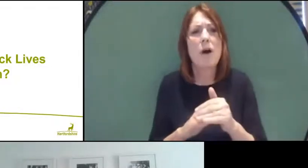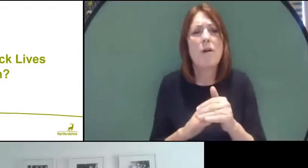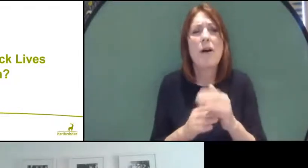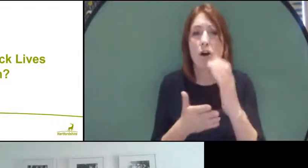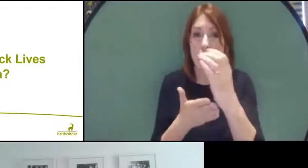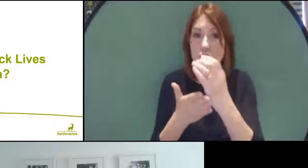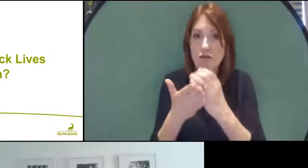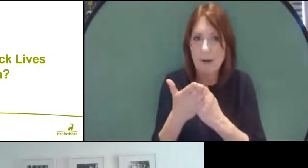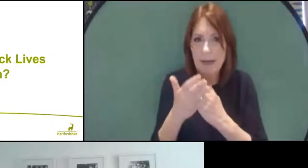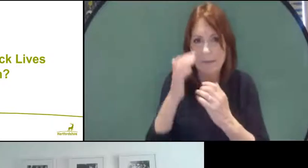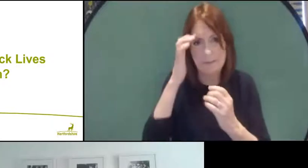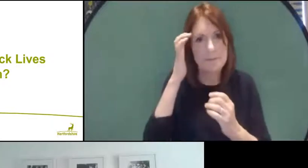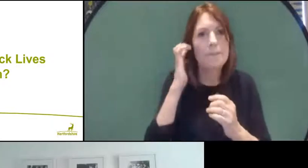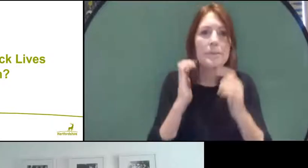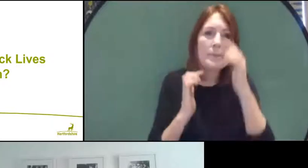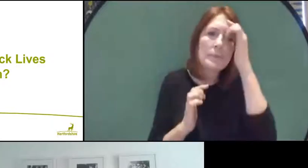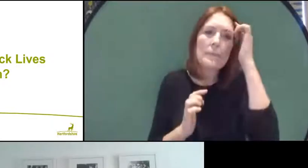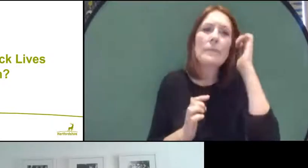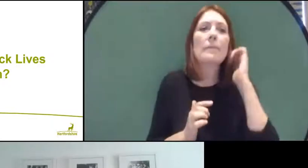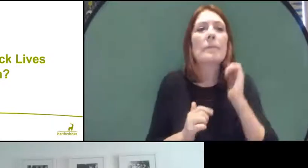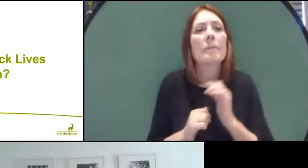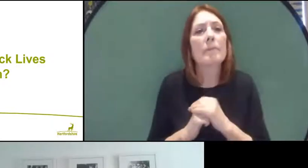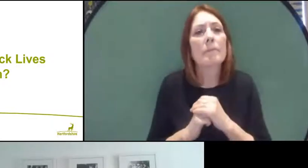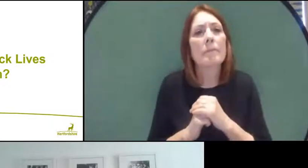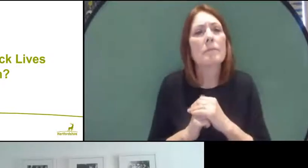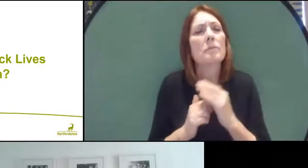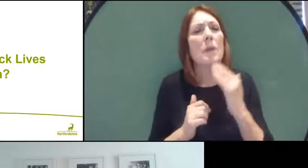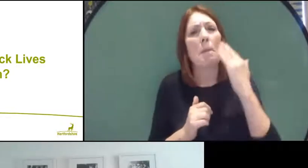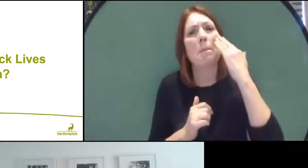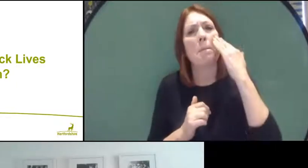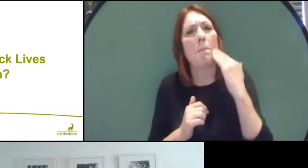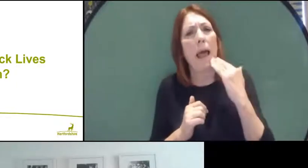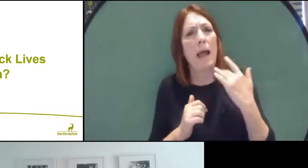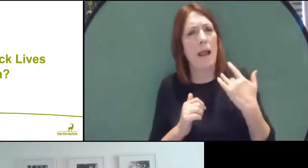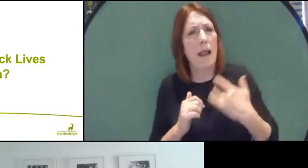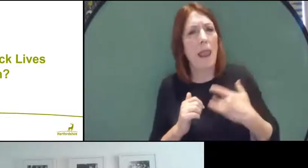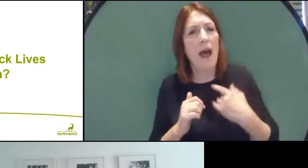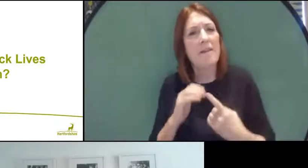does fall into my area, and it's actually about Black Lives Matter. As in the conversation now,